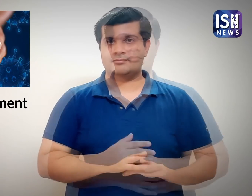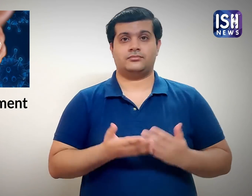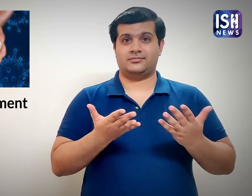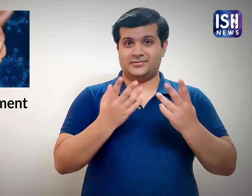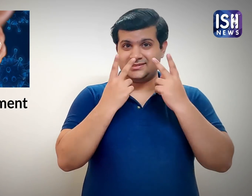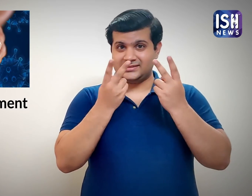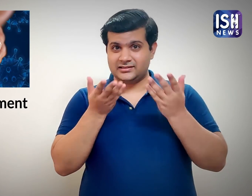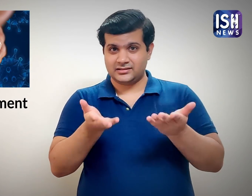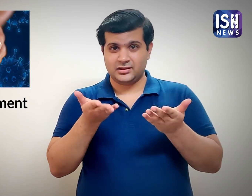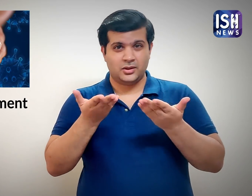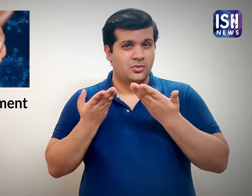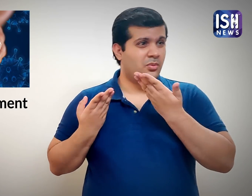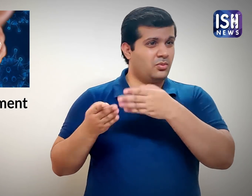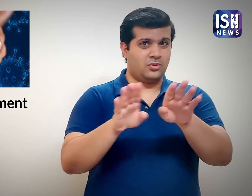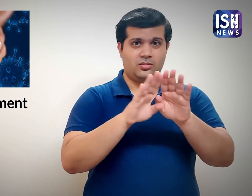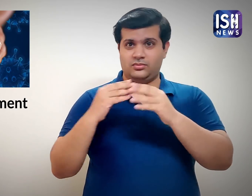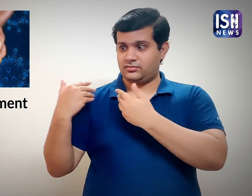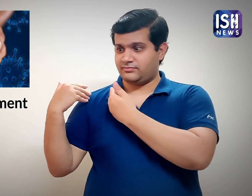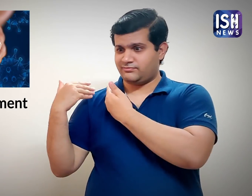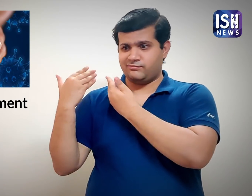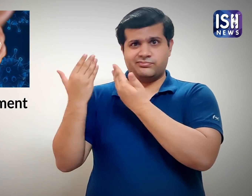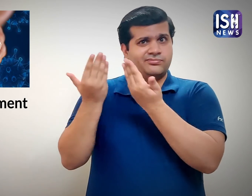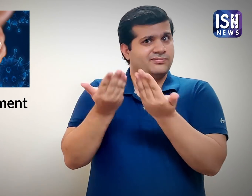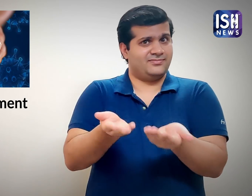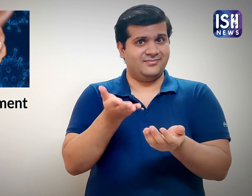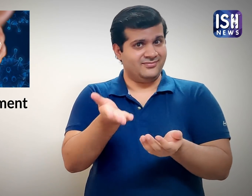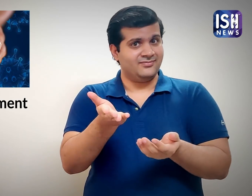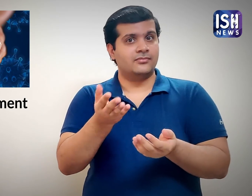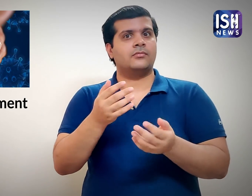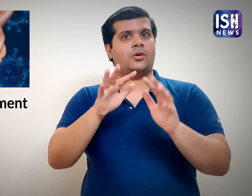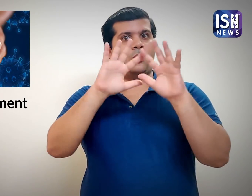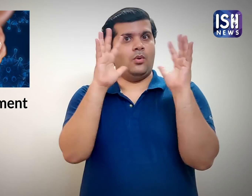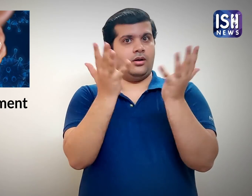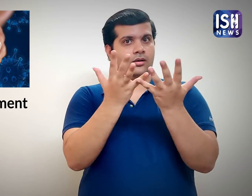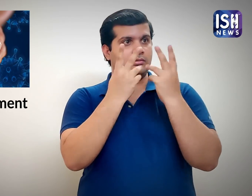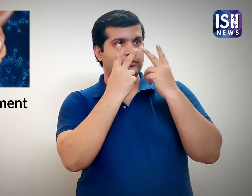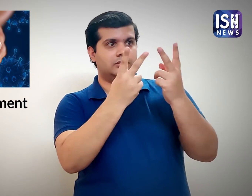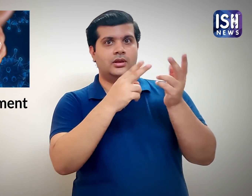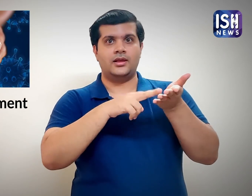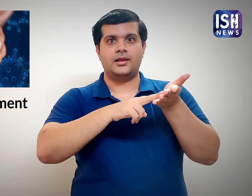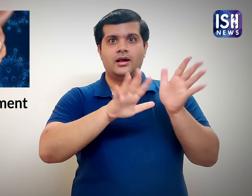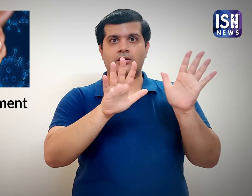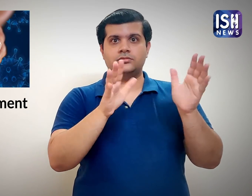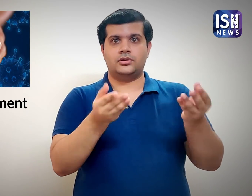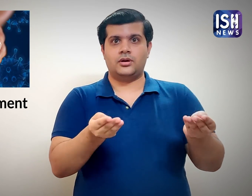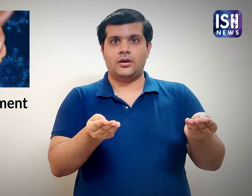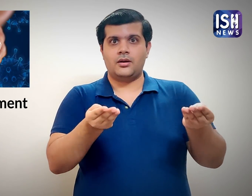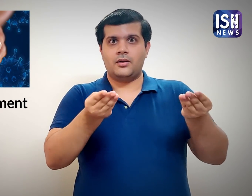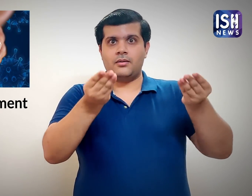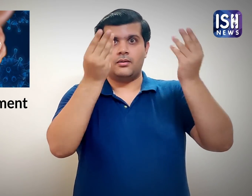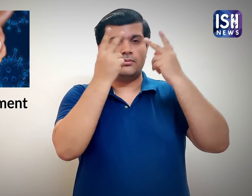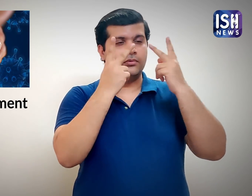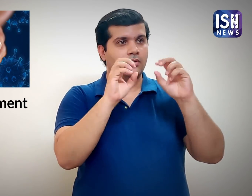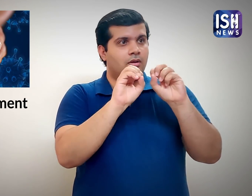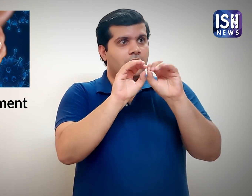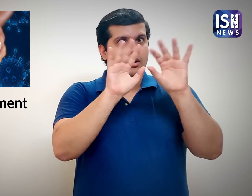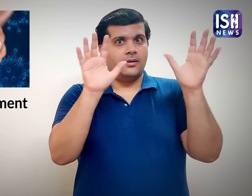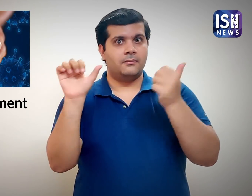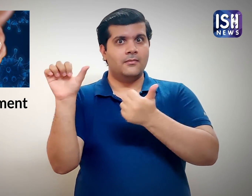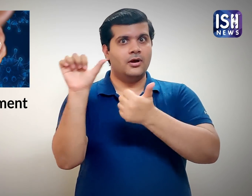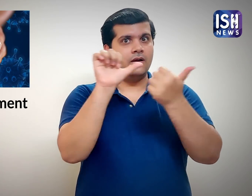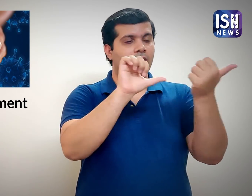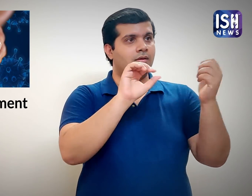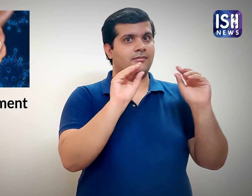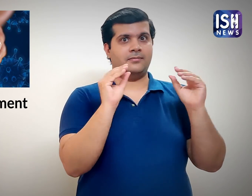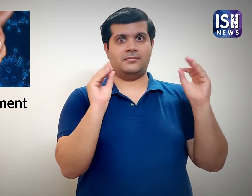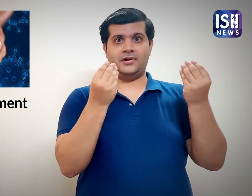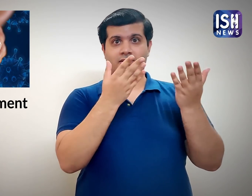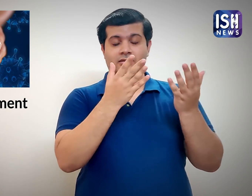Around the world, during the lockdown, there has been a lot of improvement in nature.